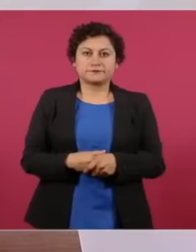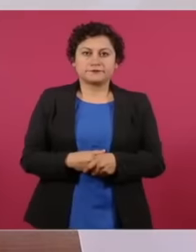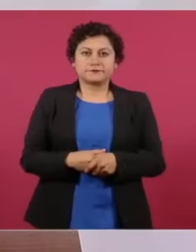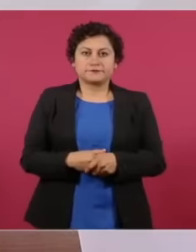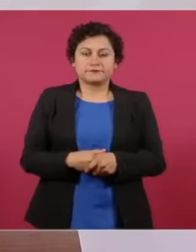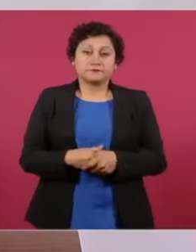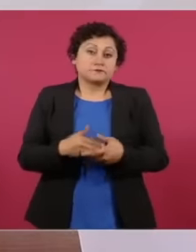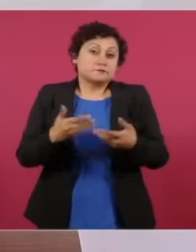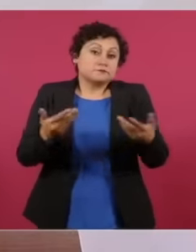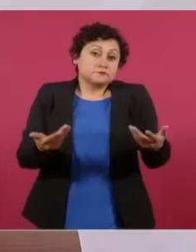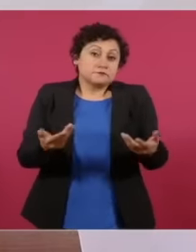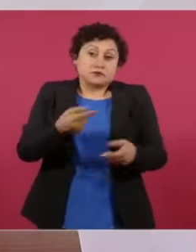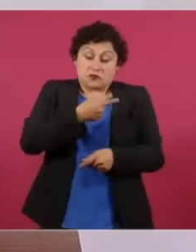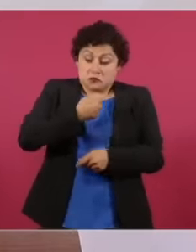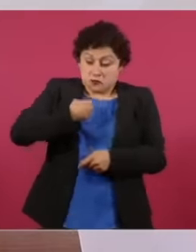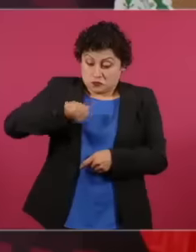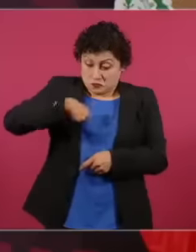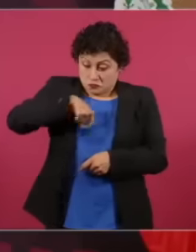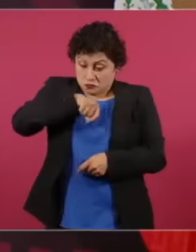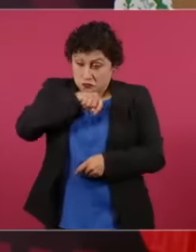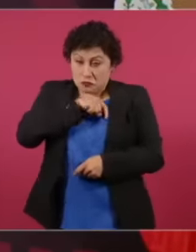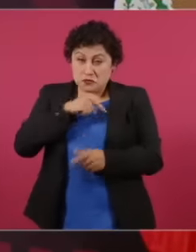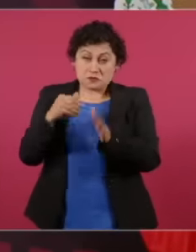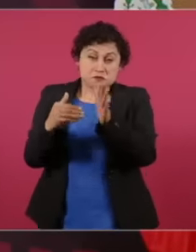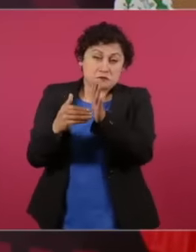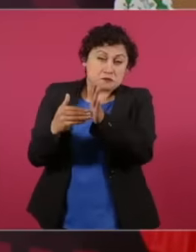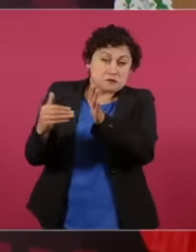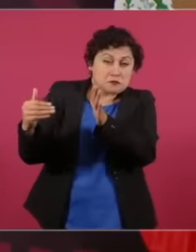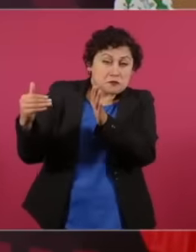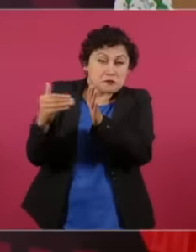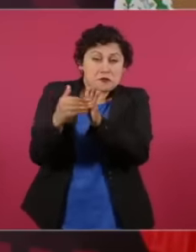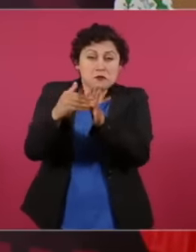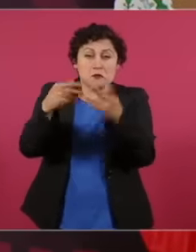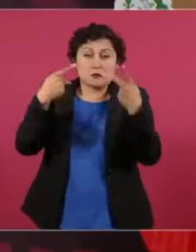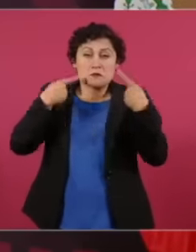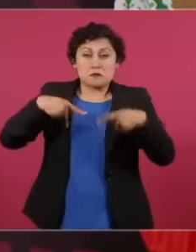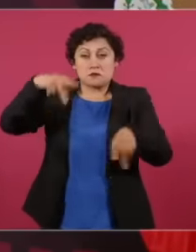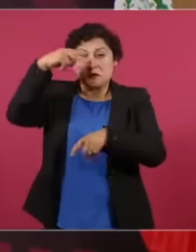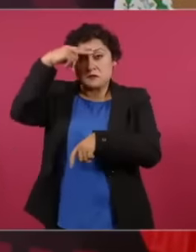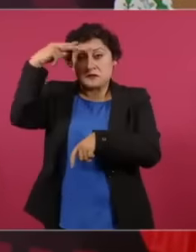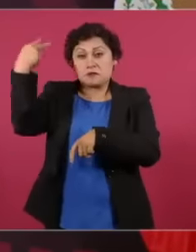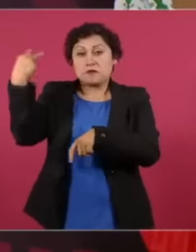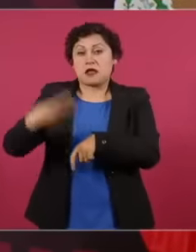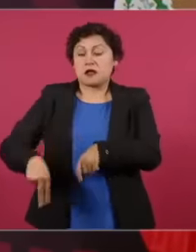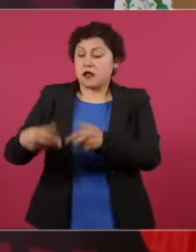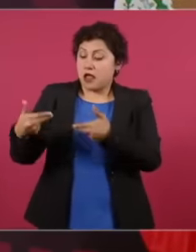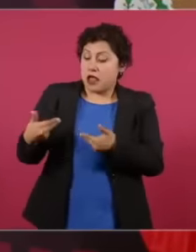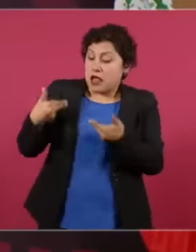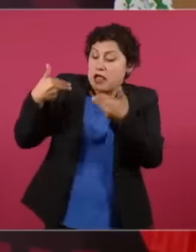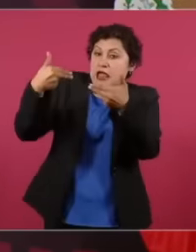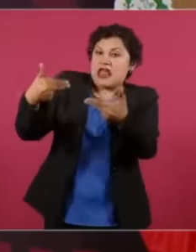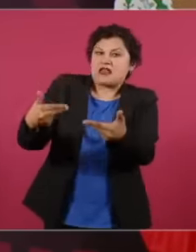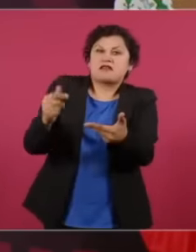contribution. of millions of Mexicans, it is historic, it is a